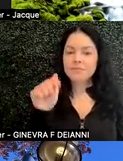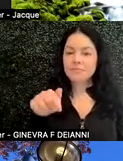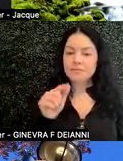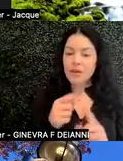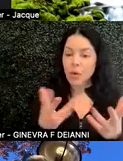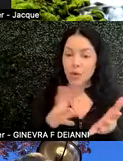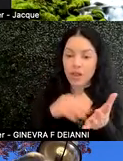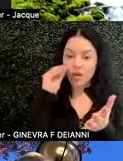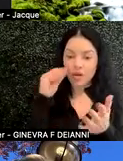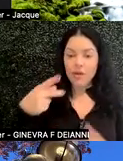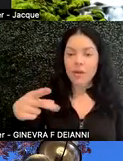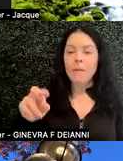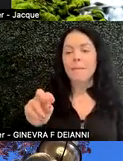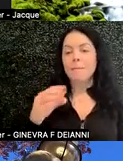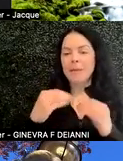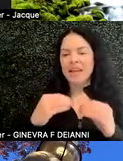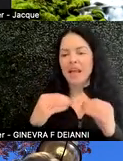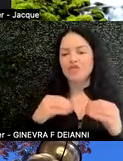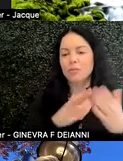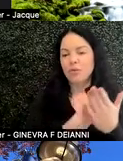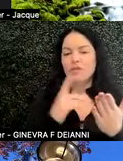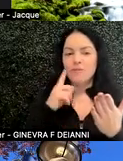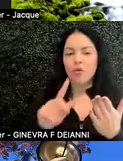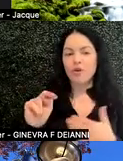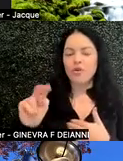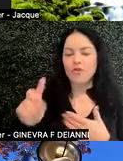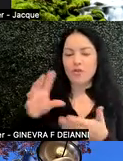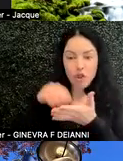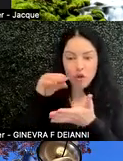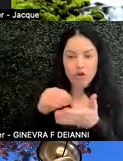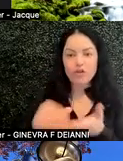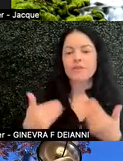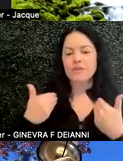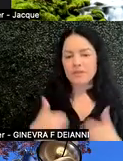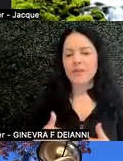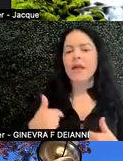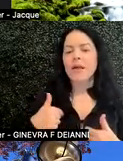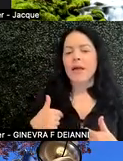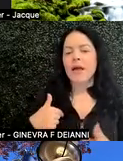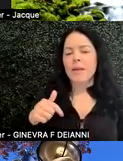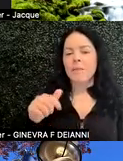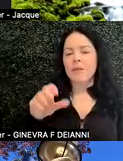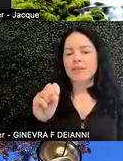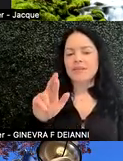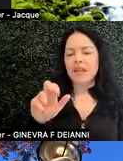Pedagogical Approaches for Neurodivergent Learners. I am Sara Sanders Gardner. My pronouns are they/them. Marisa?